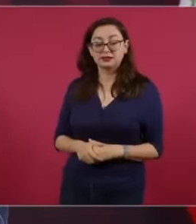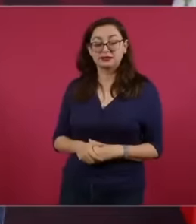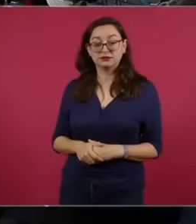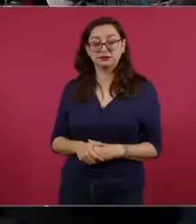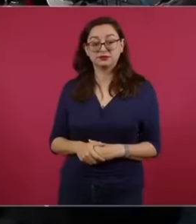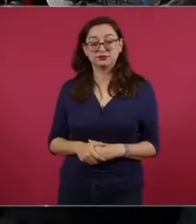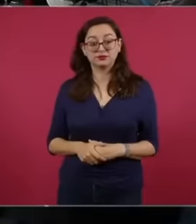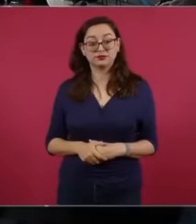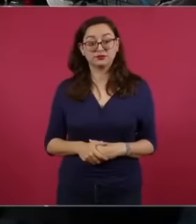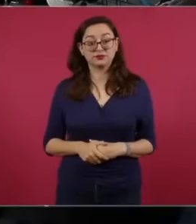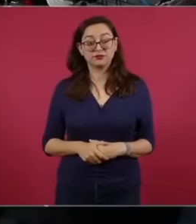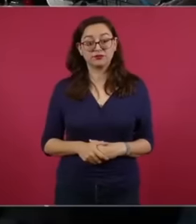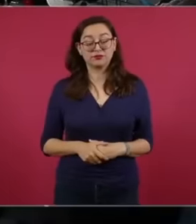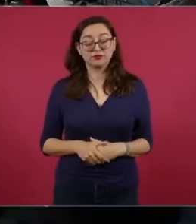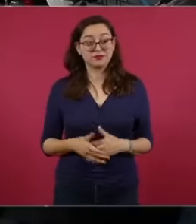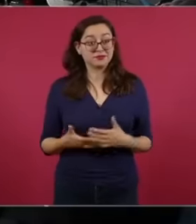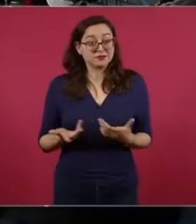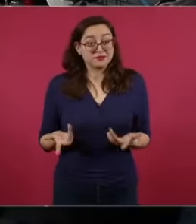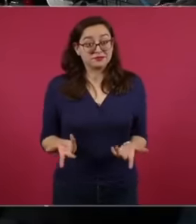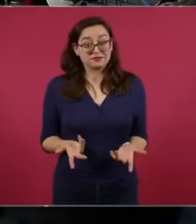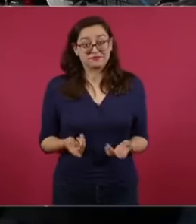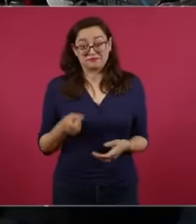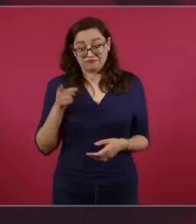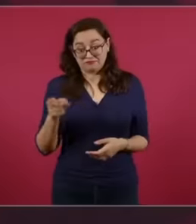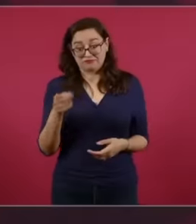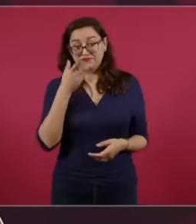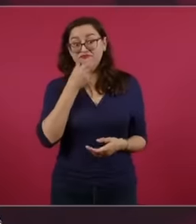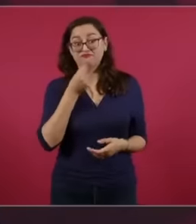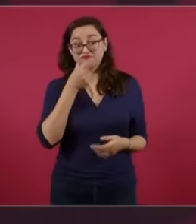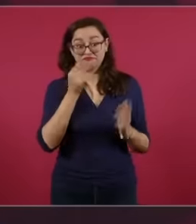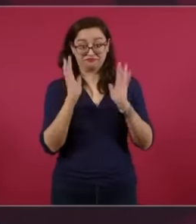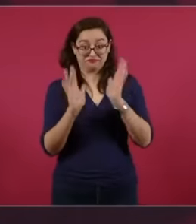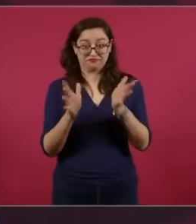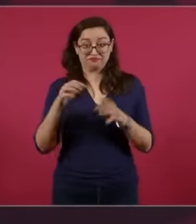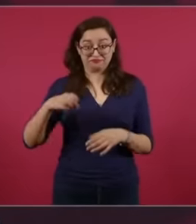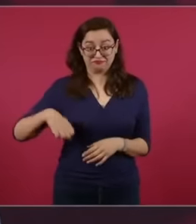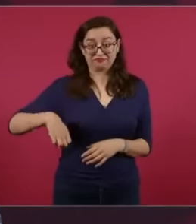rest, hide and